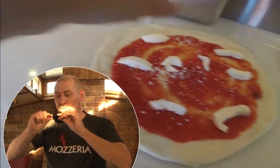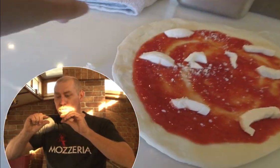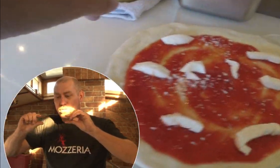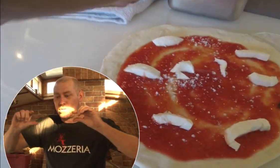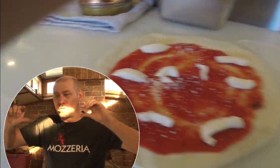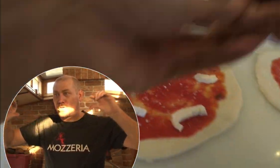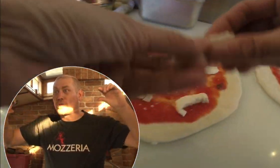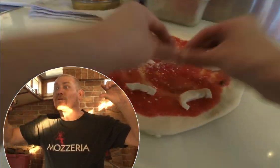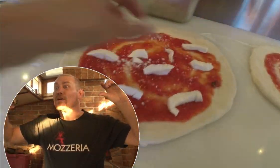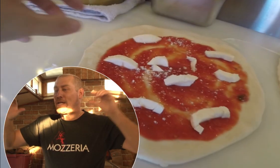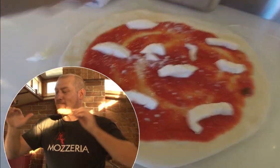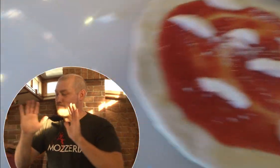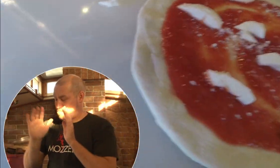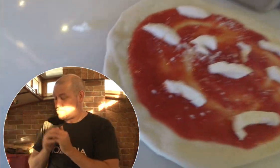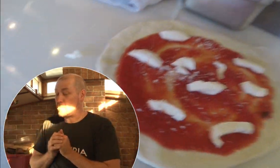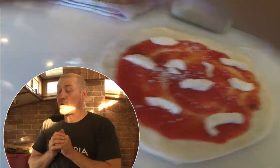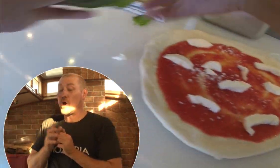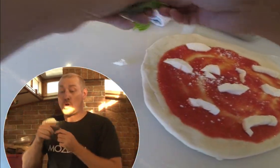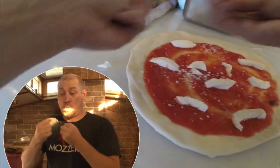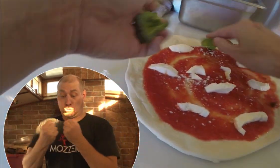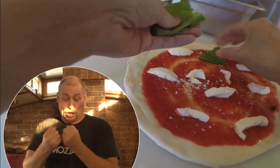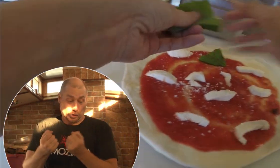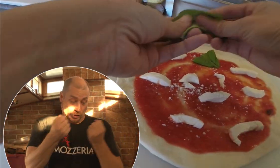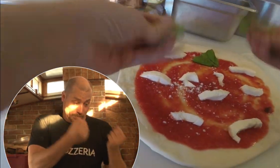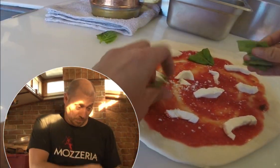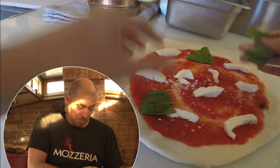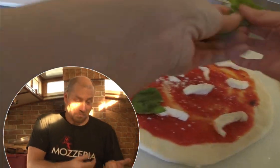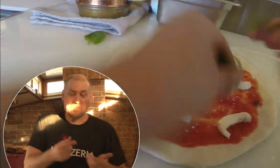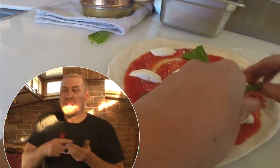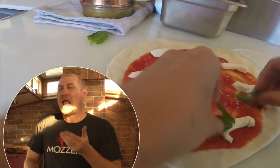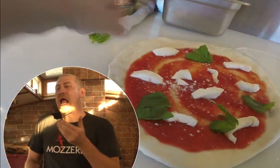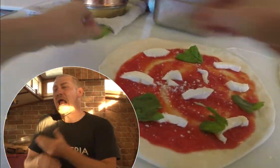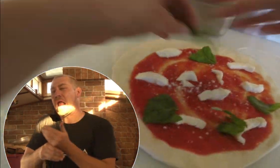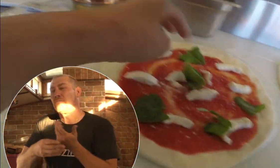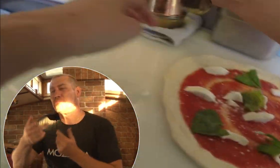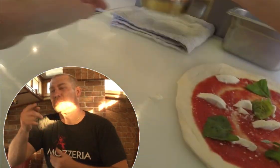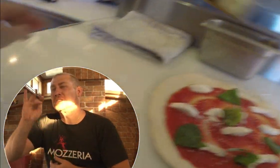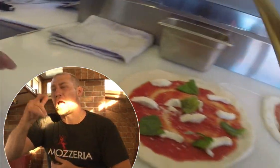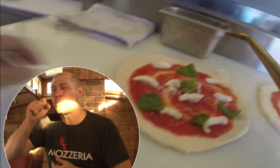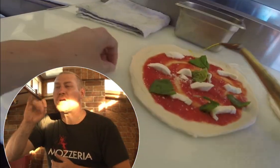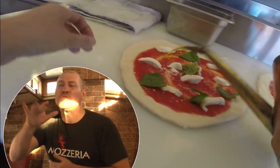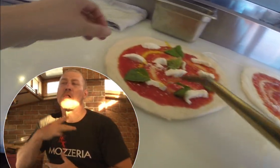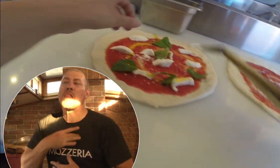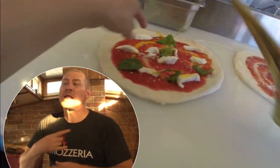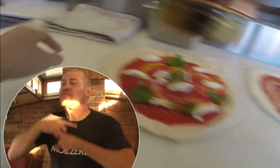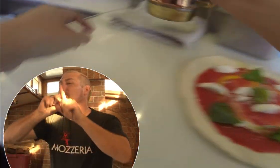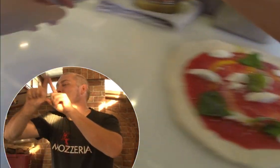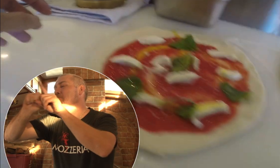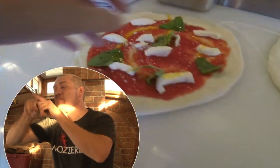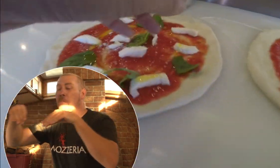To make it the right thickness. Thinner in the middle, thickening out towards the end.